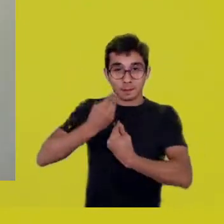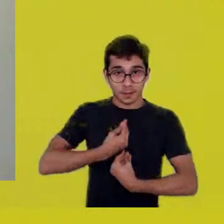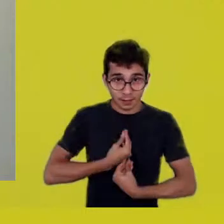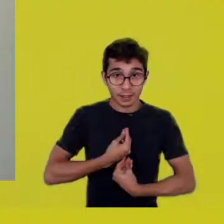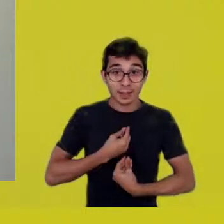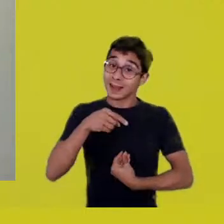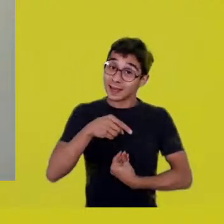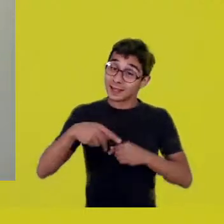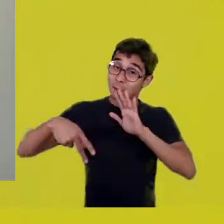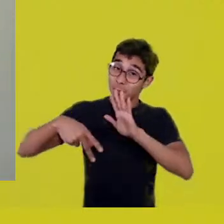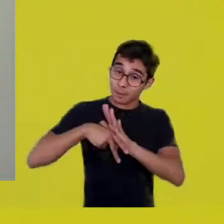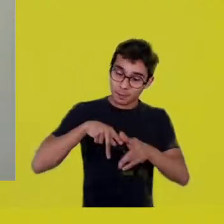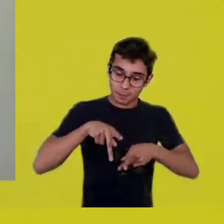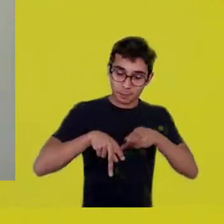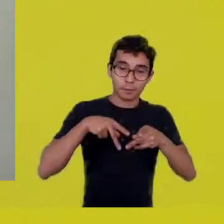Look how wonderful that is.